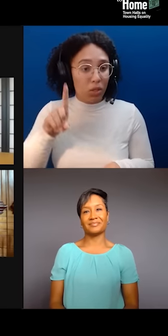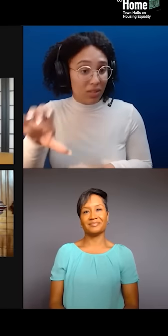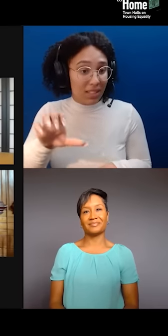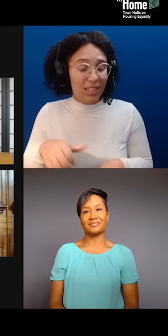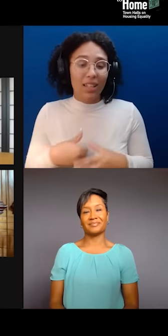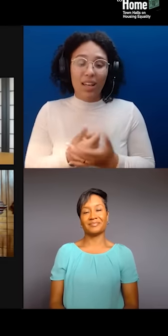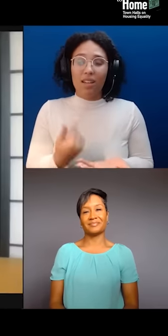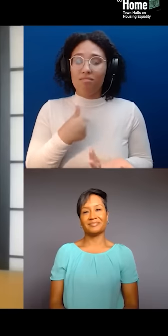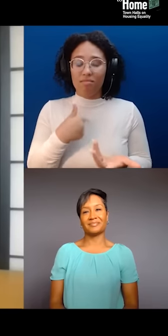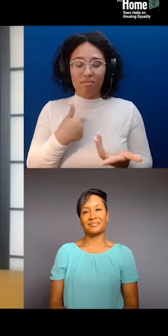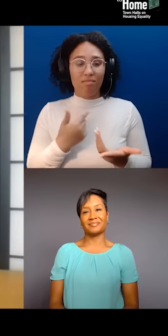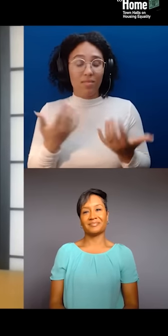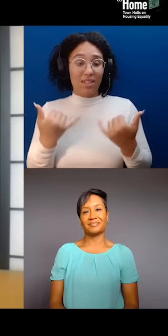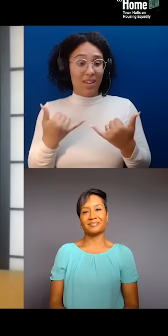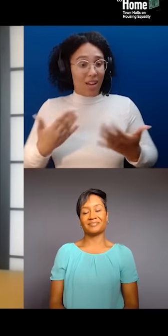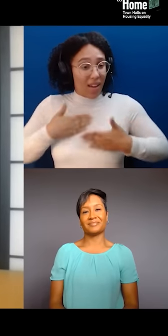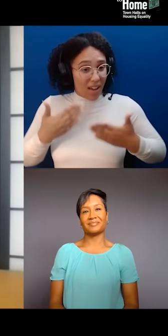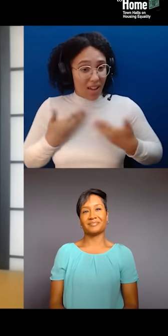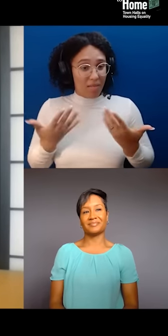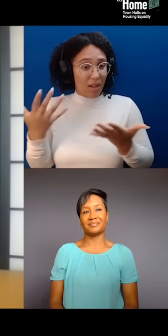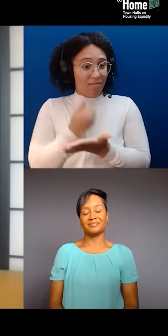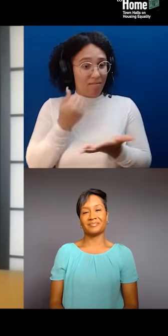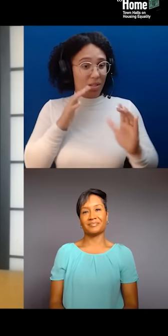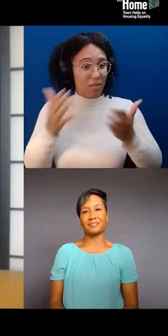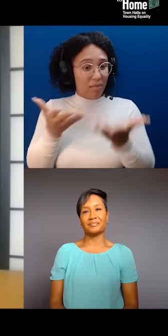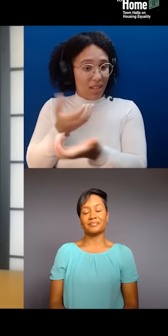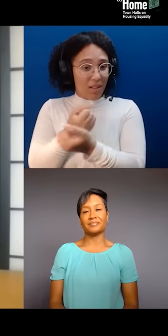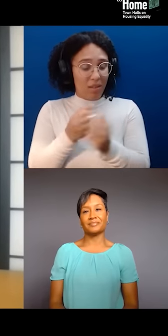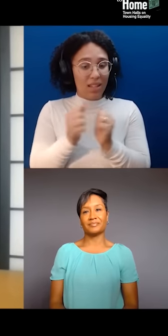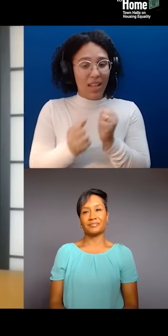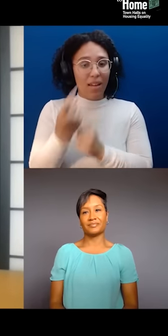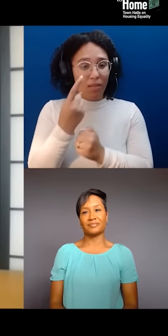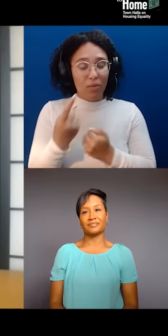Nuevayorkinos is a project that me and my partner, in love and life, we run.